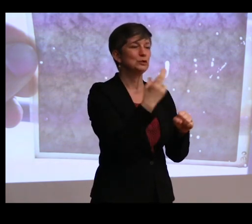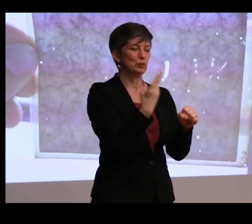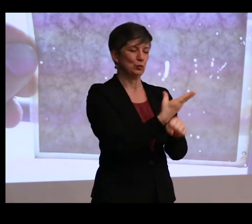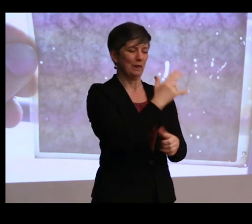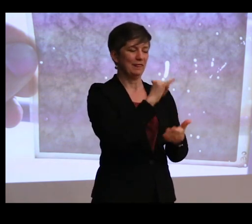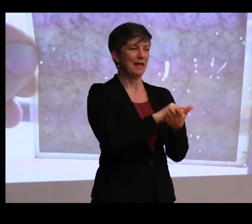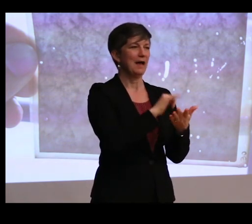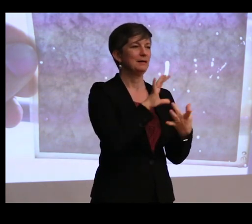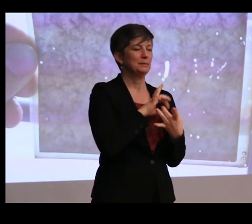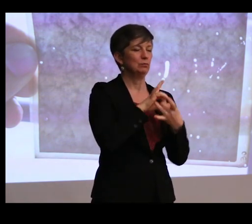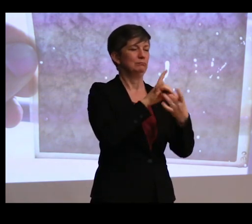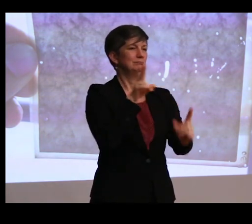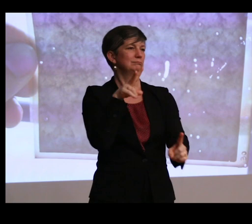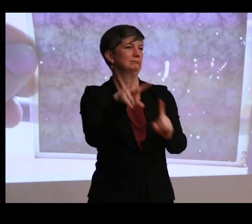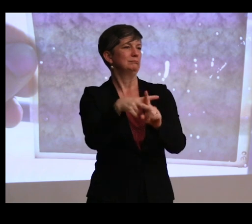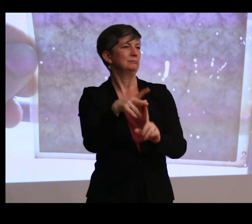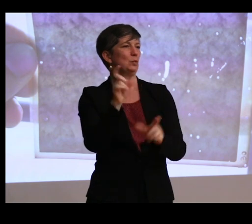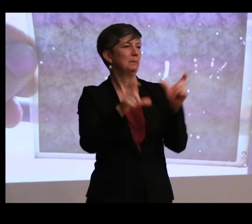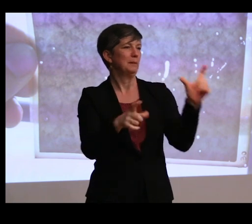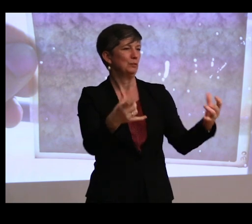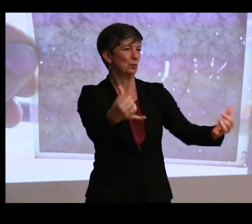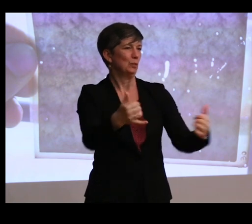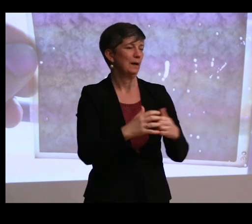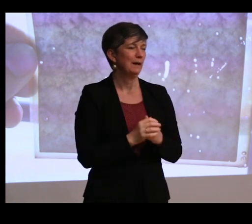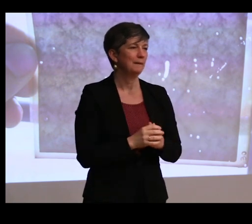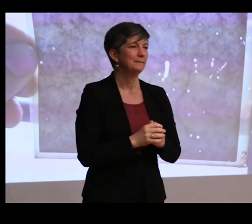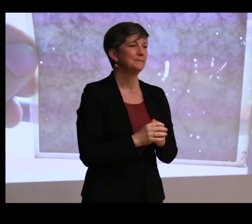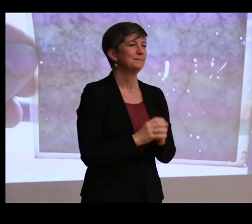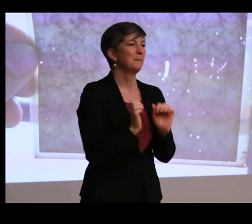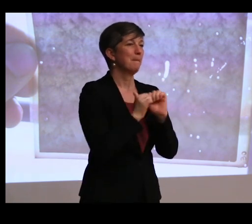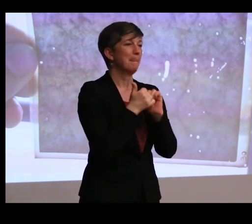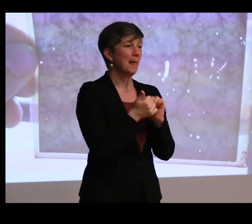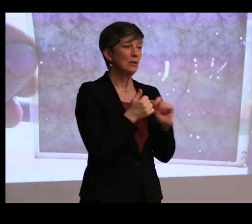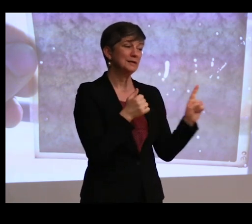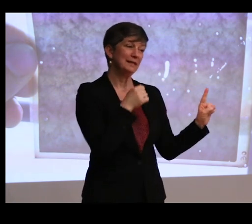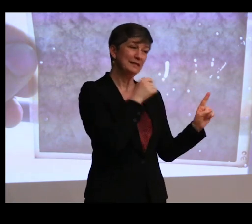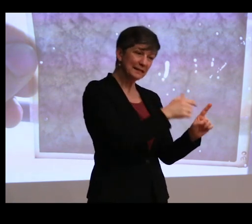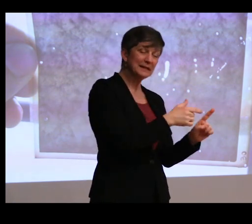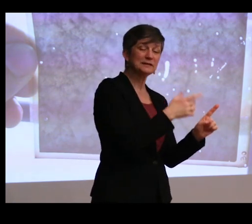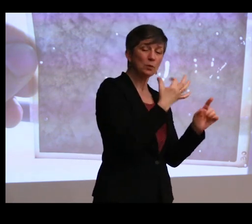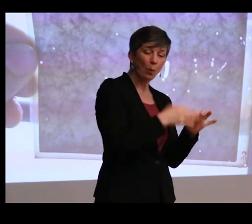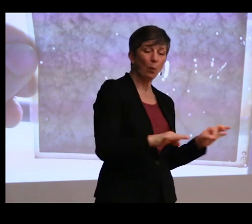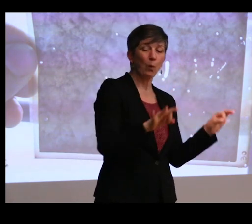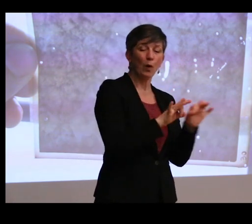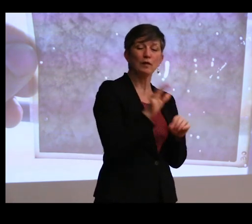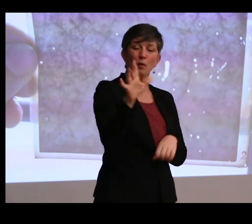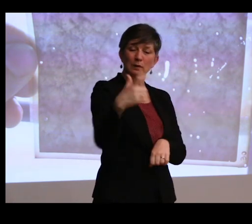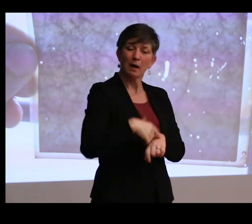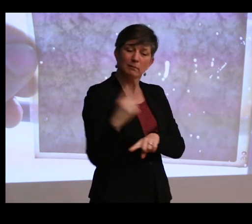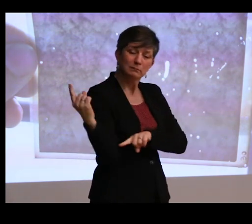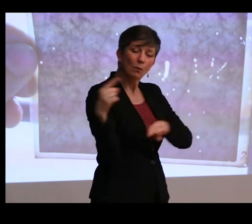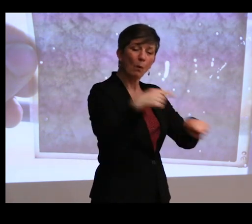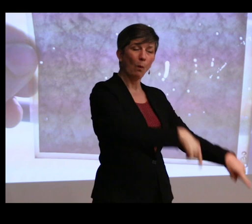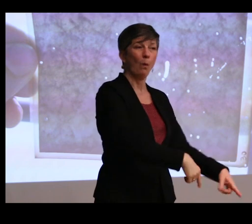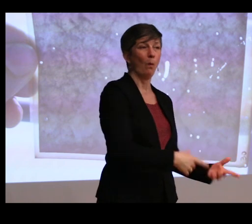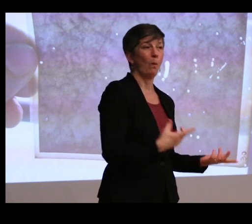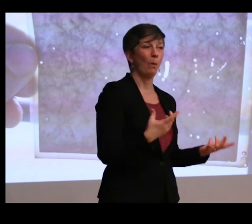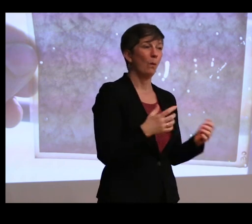it relevant to people today? How can we make the argument that this place is worth your time and, really, not very much money?